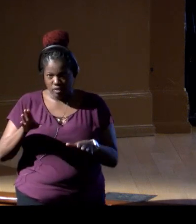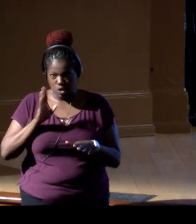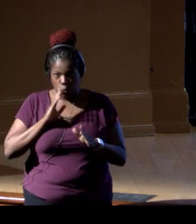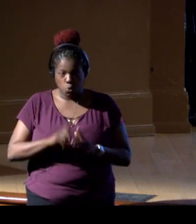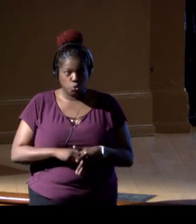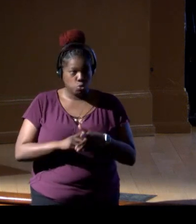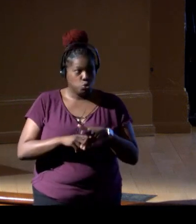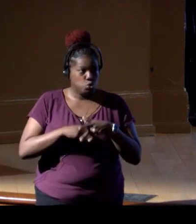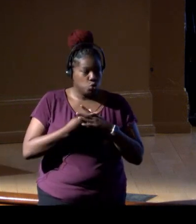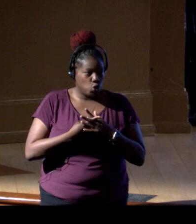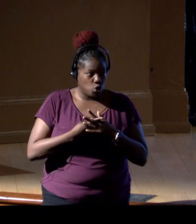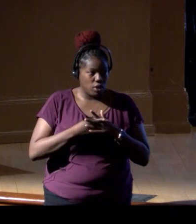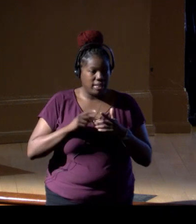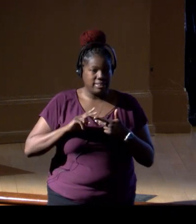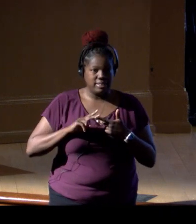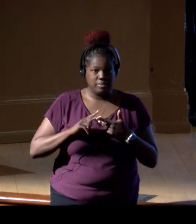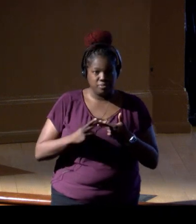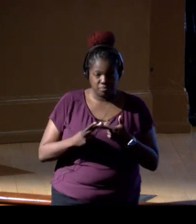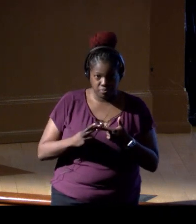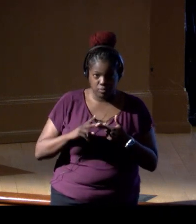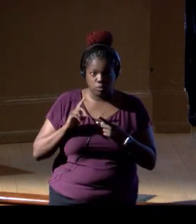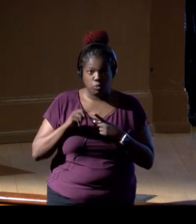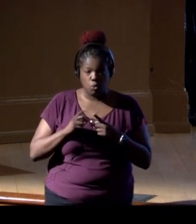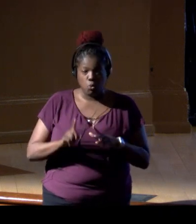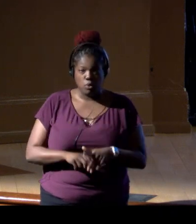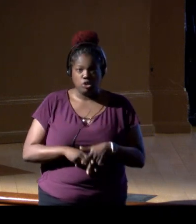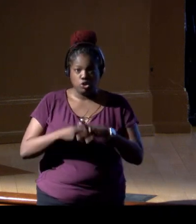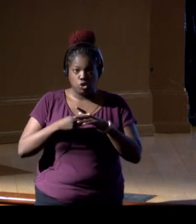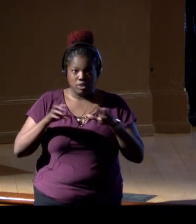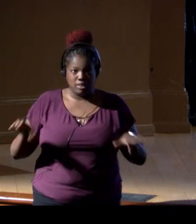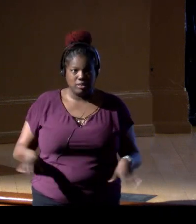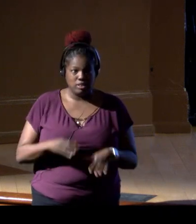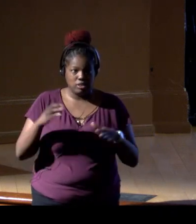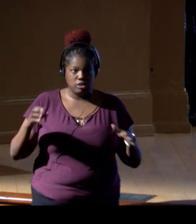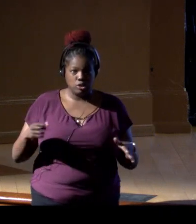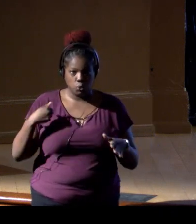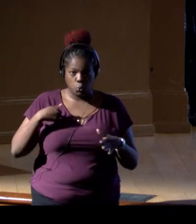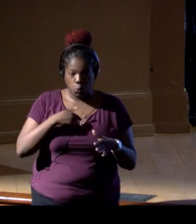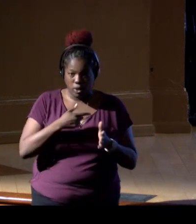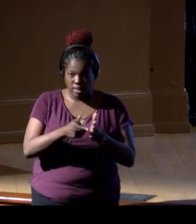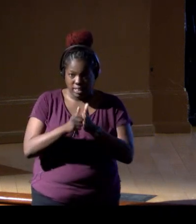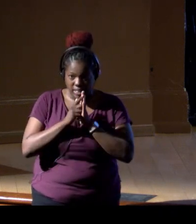And then secondly, once we start an activity, that we're then legally mandated under those permits